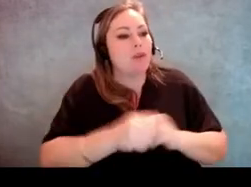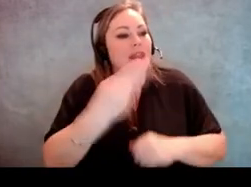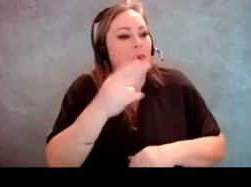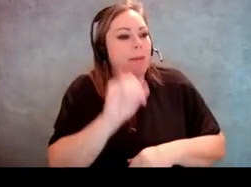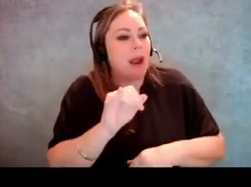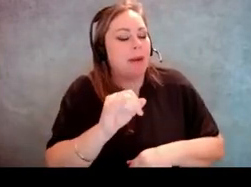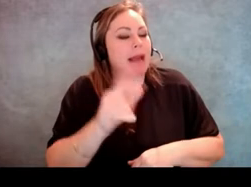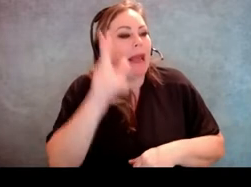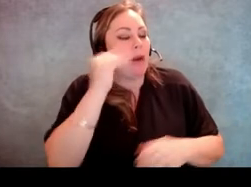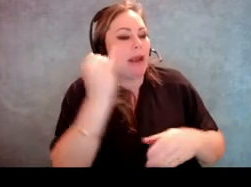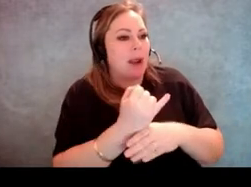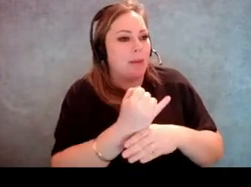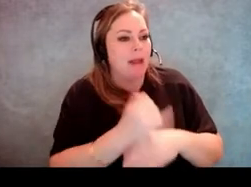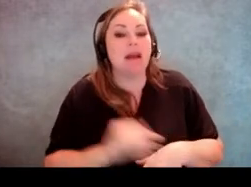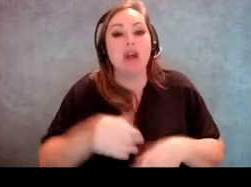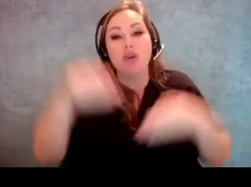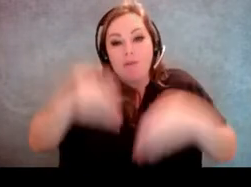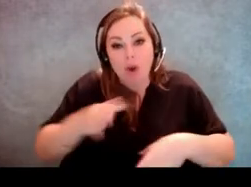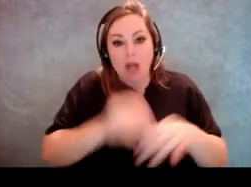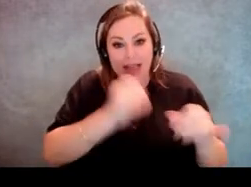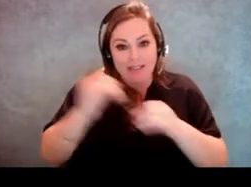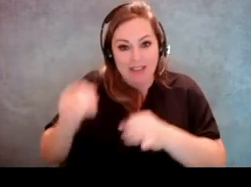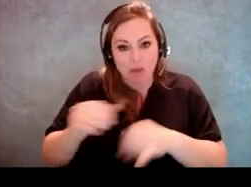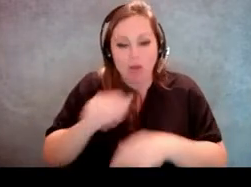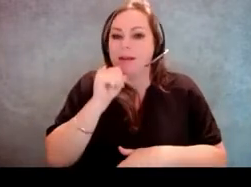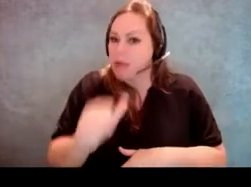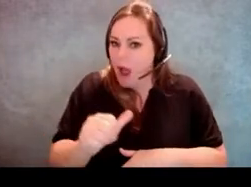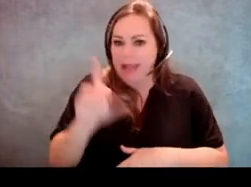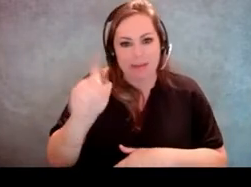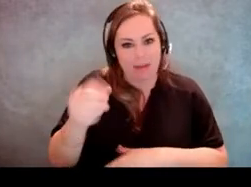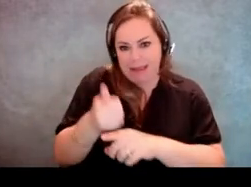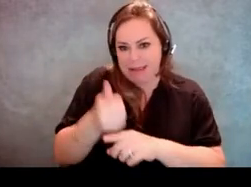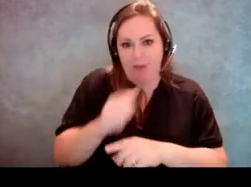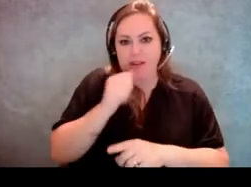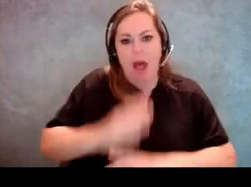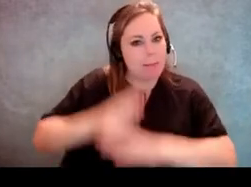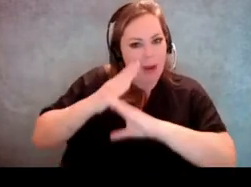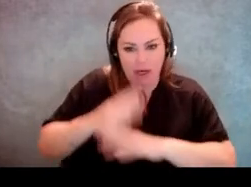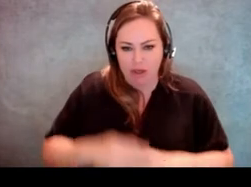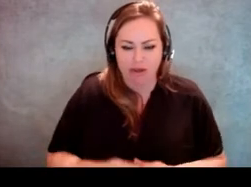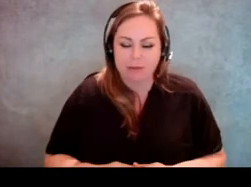Basically it's putting emphasis on the individual and not the disability or the barrier that exists.